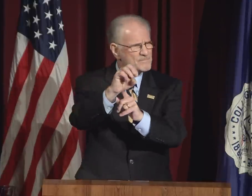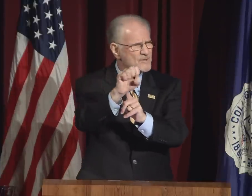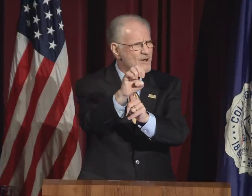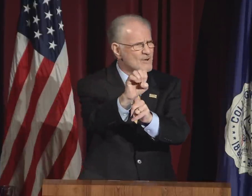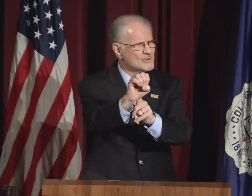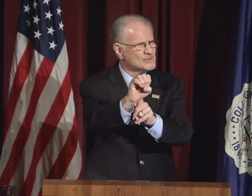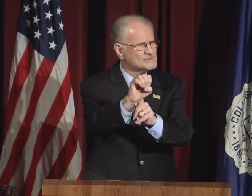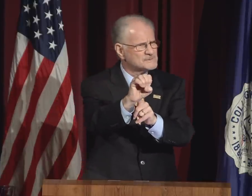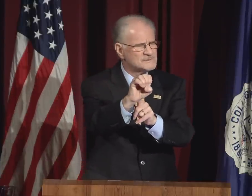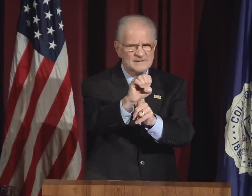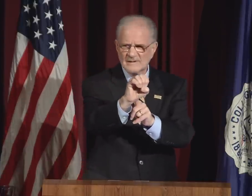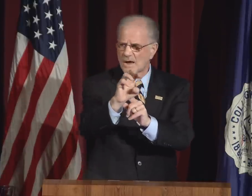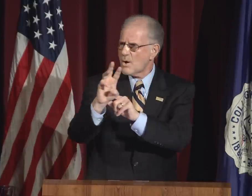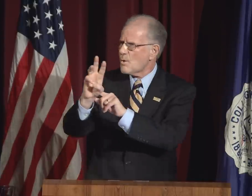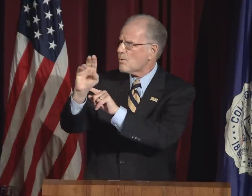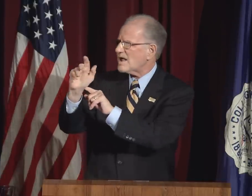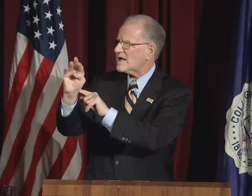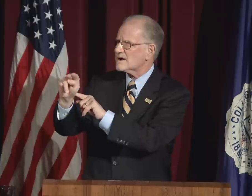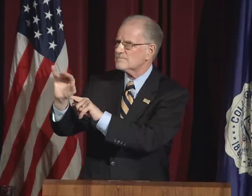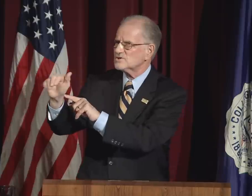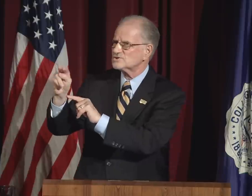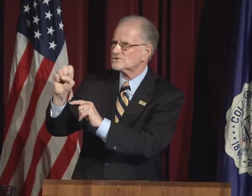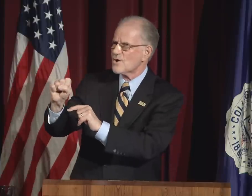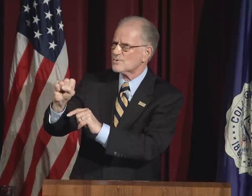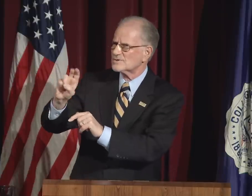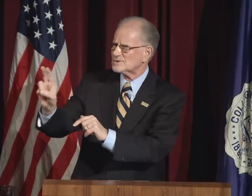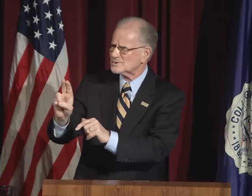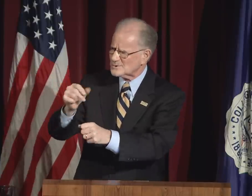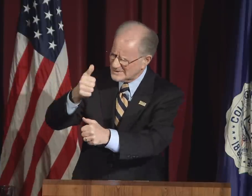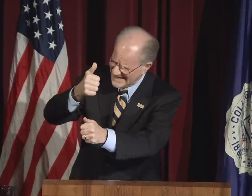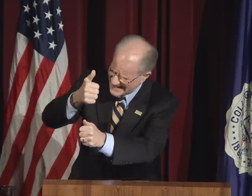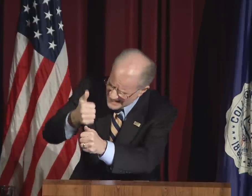What contrasting prose.